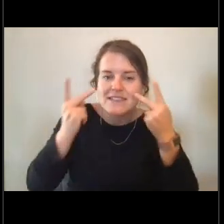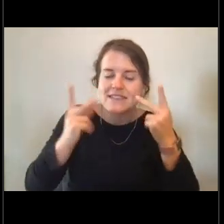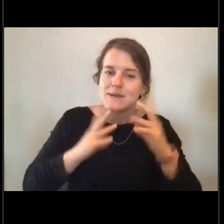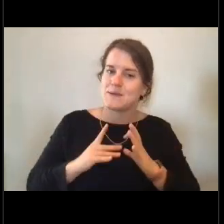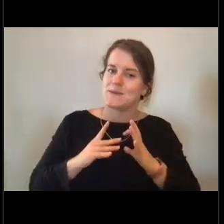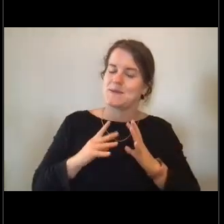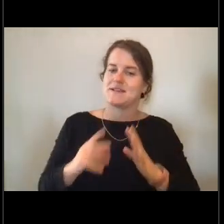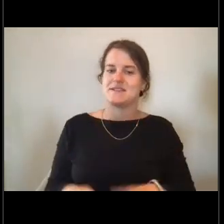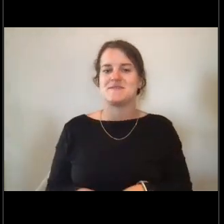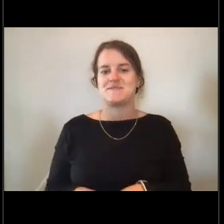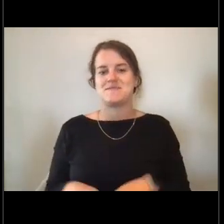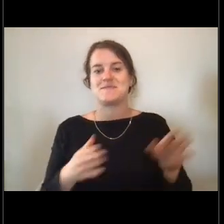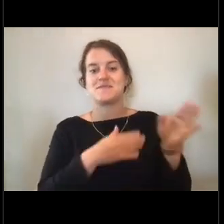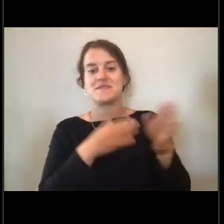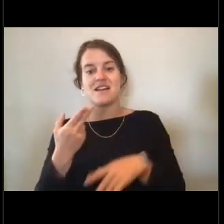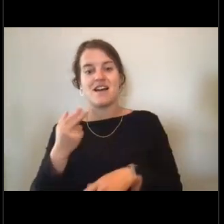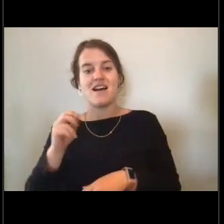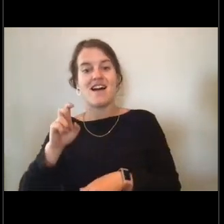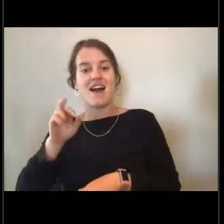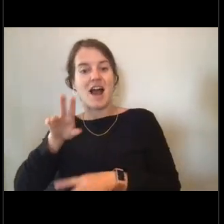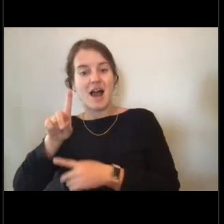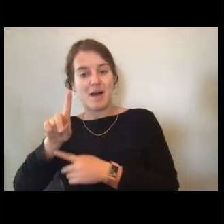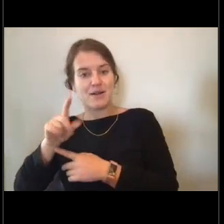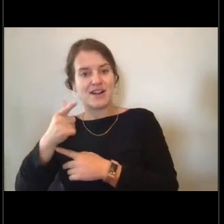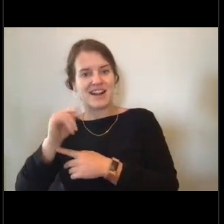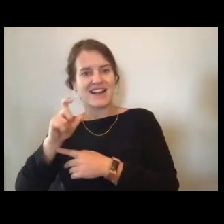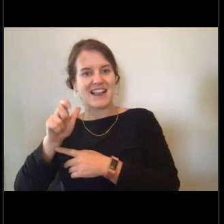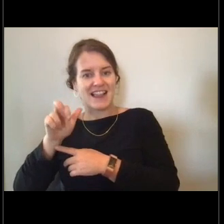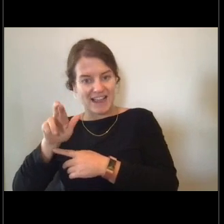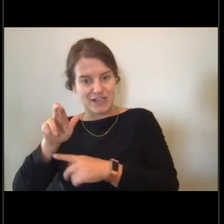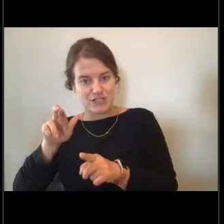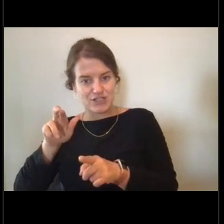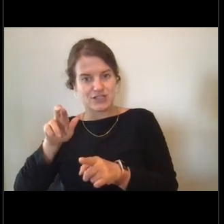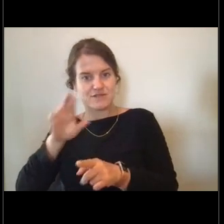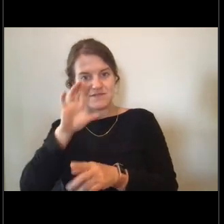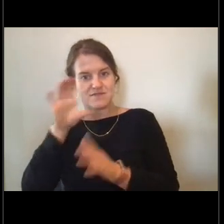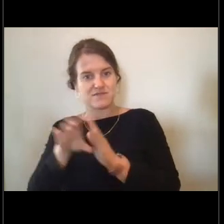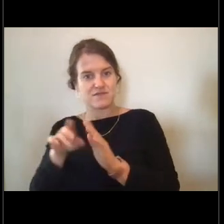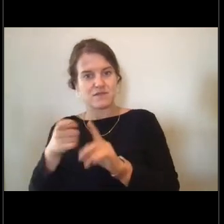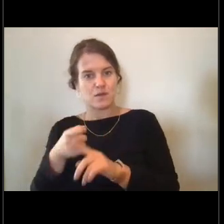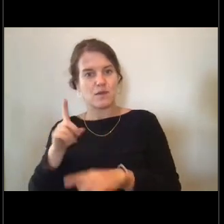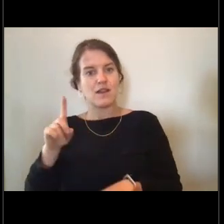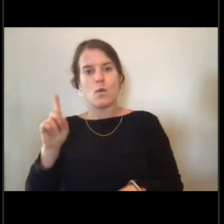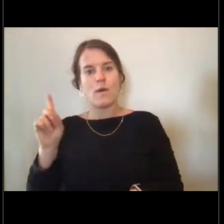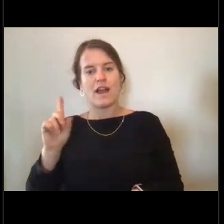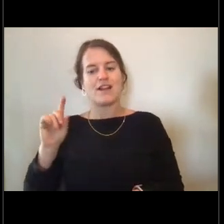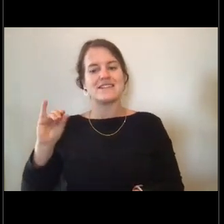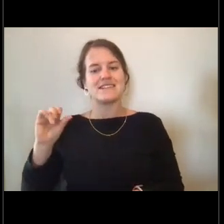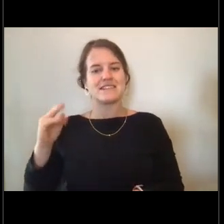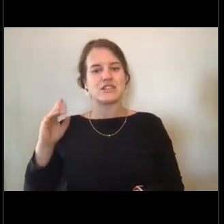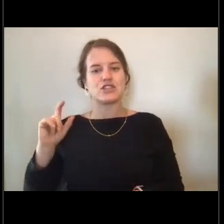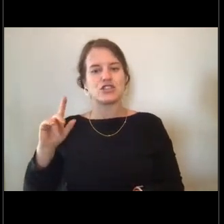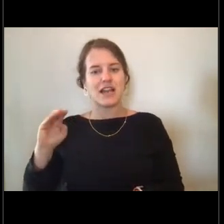Oh, this is Hubbard glacier over in Disenchantment Bay close to Yakutat Alaska.